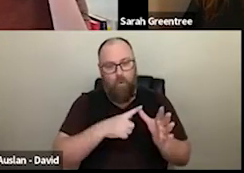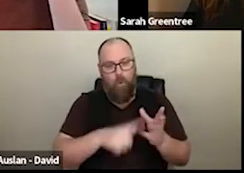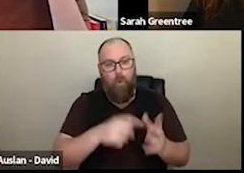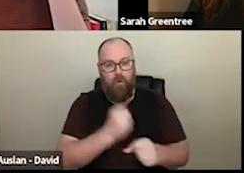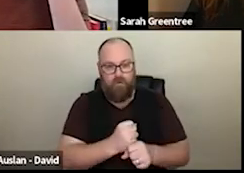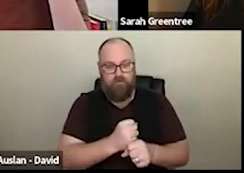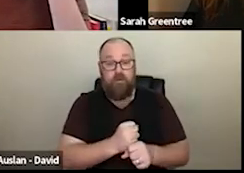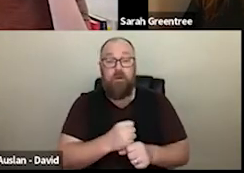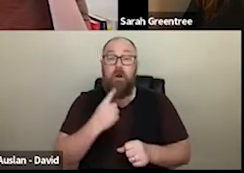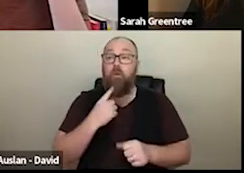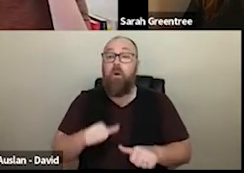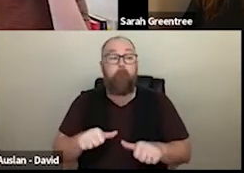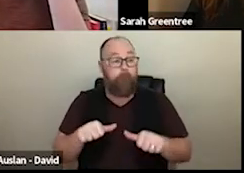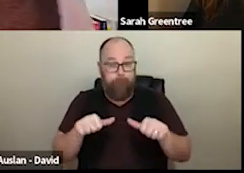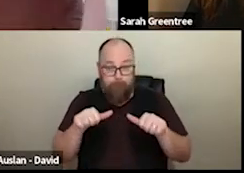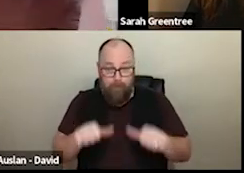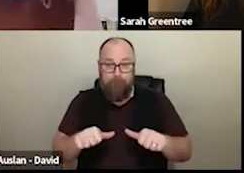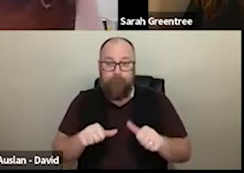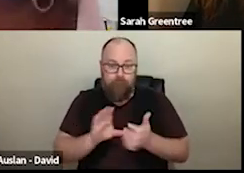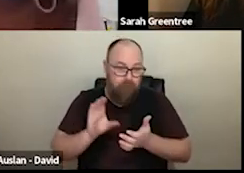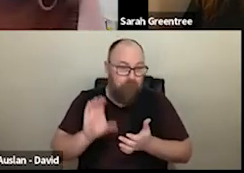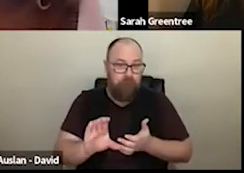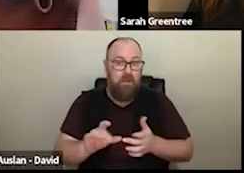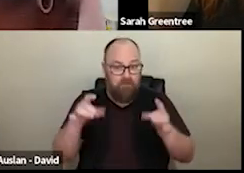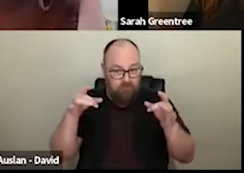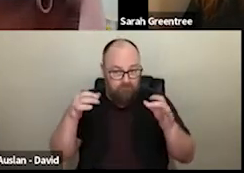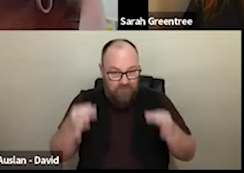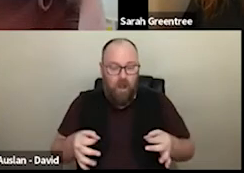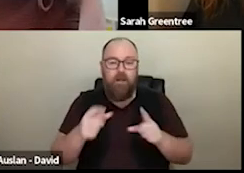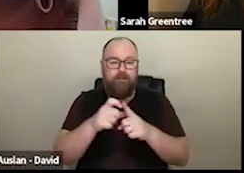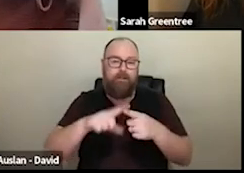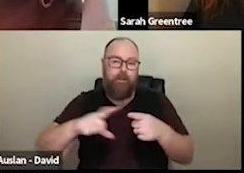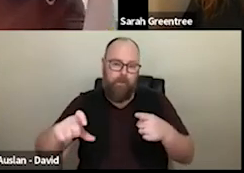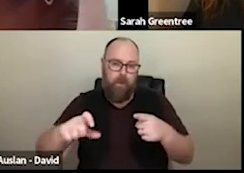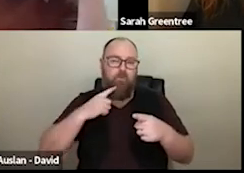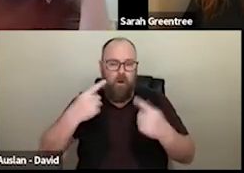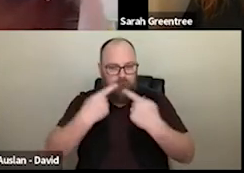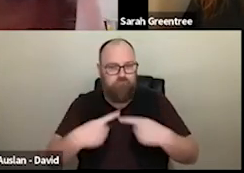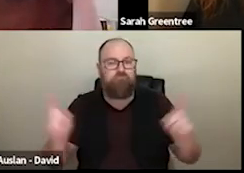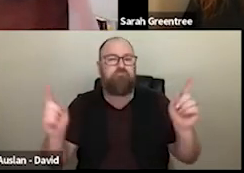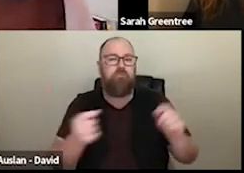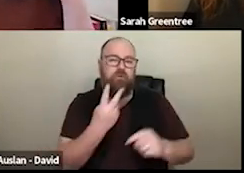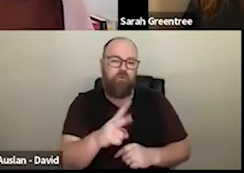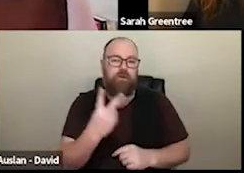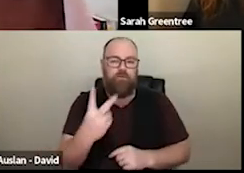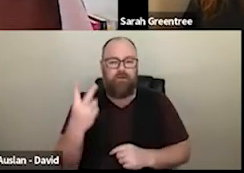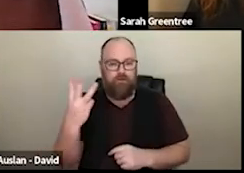will be notified in 2,023 in the December and then we'll work with companies. notified in 2023. In December, and then we will work with companies to get through that process and issuing of